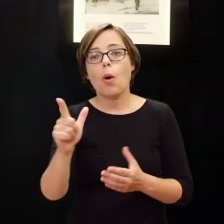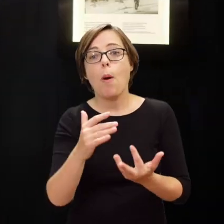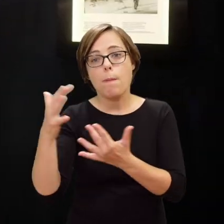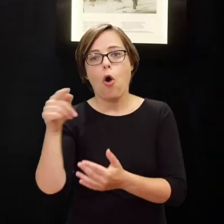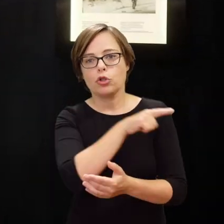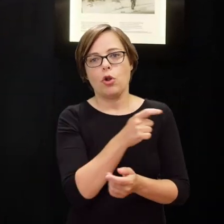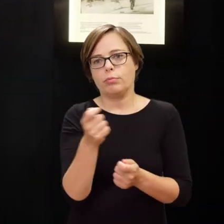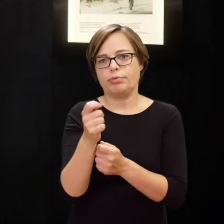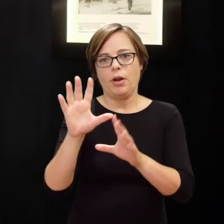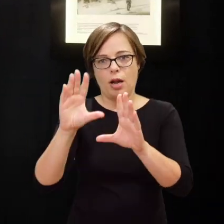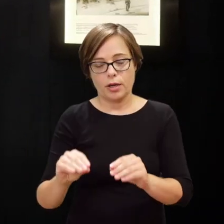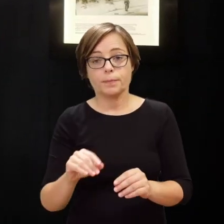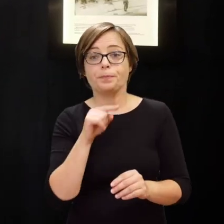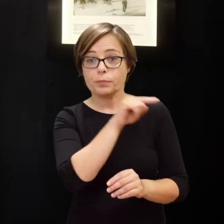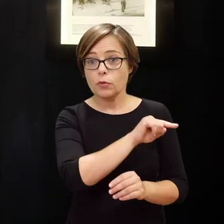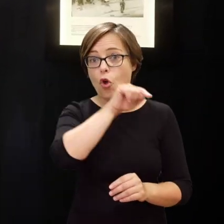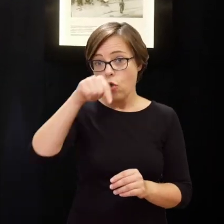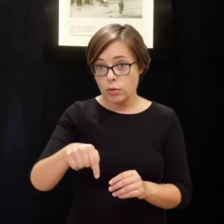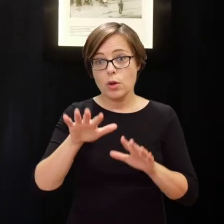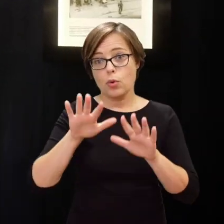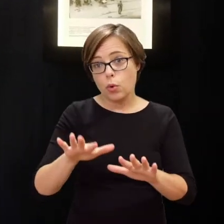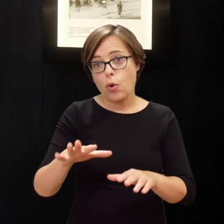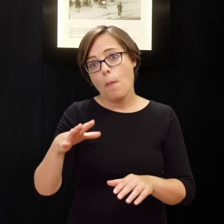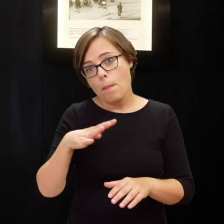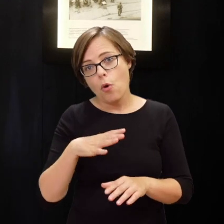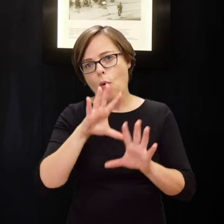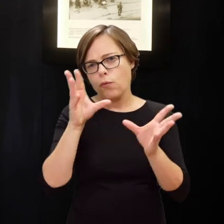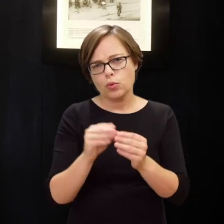During his visits to the ghetto, which happened over the period of 4 weeks,